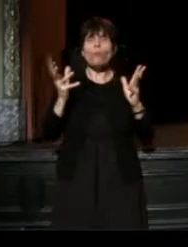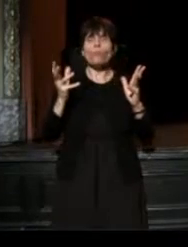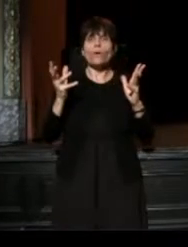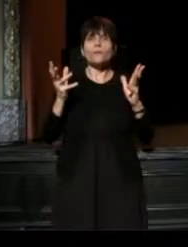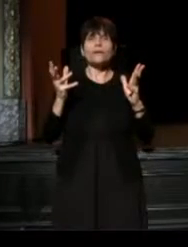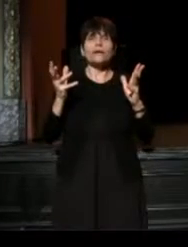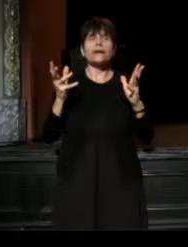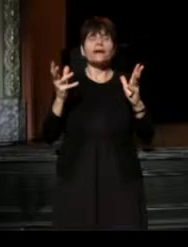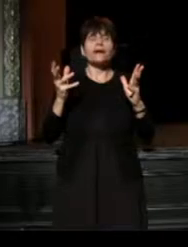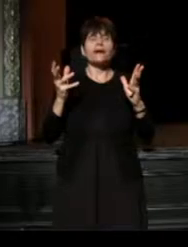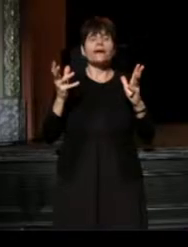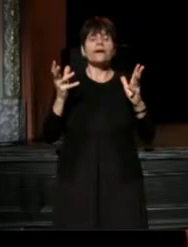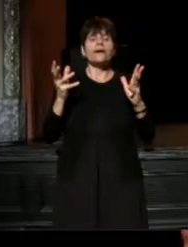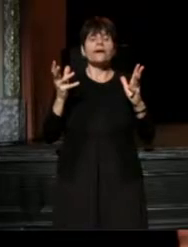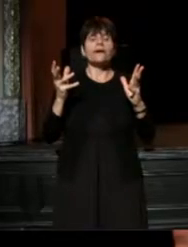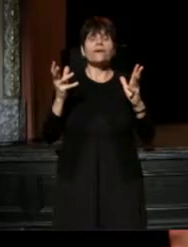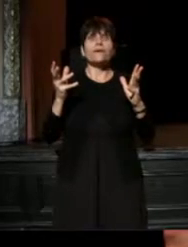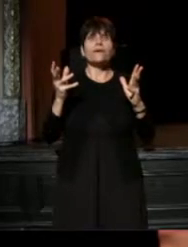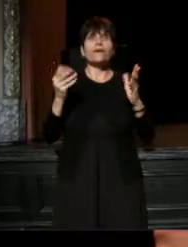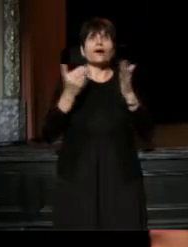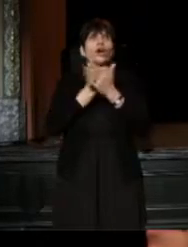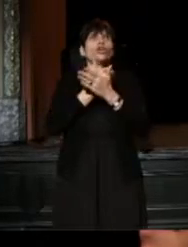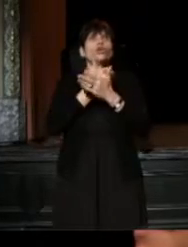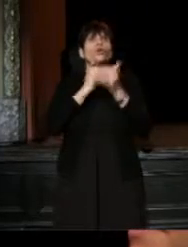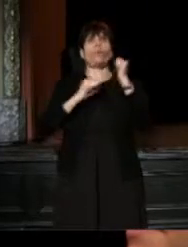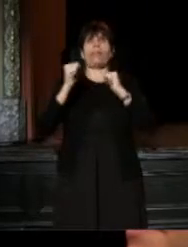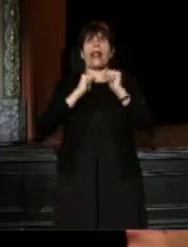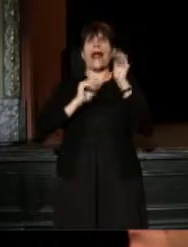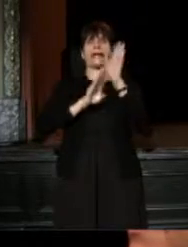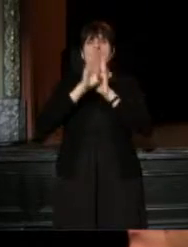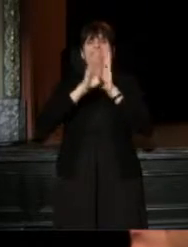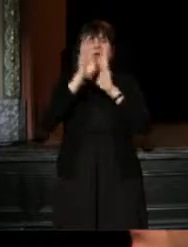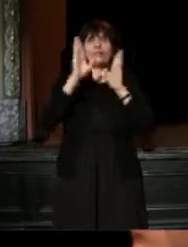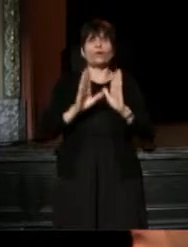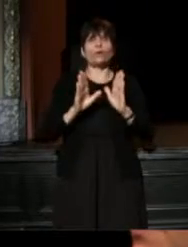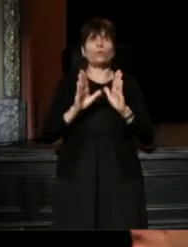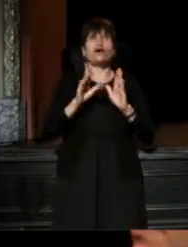And as a new play developer, there is an intrinsic value